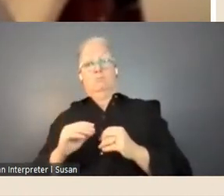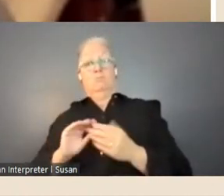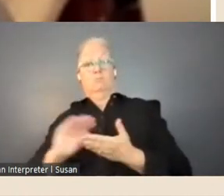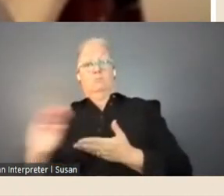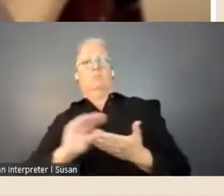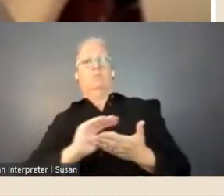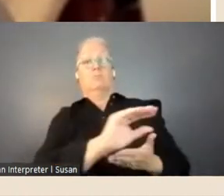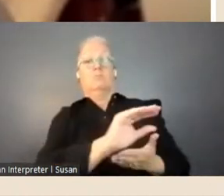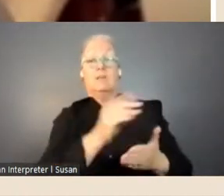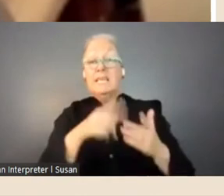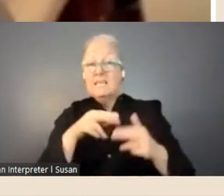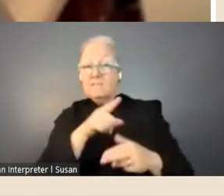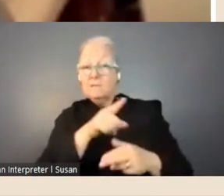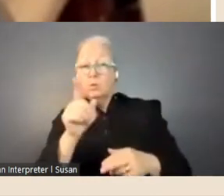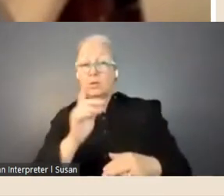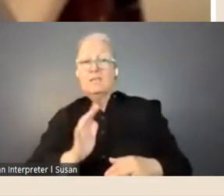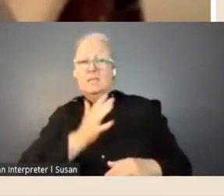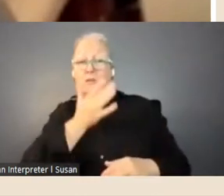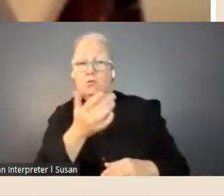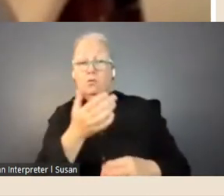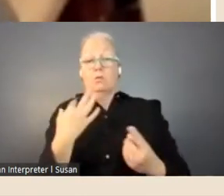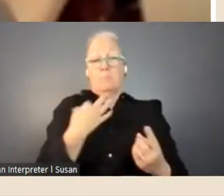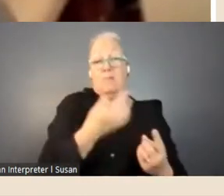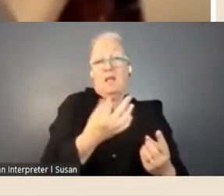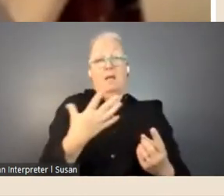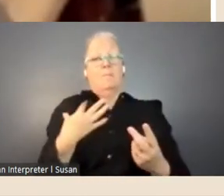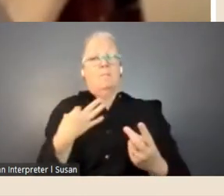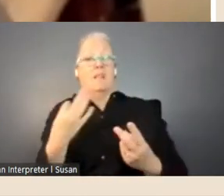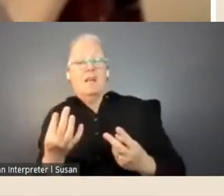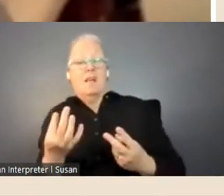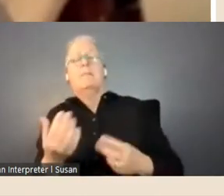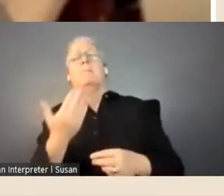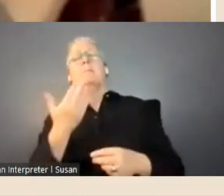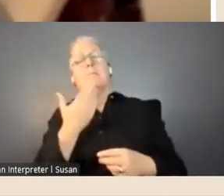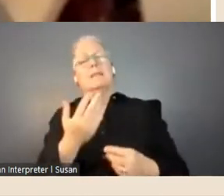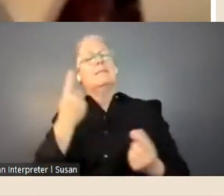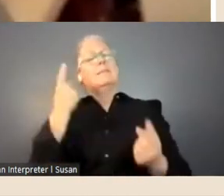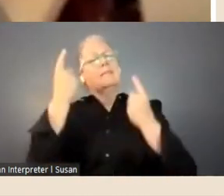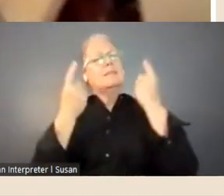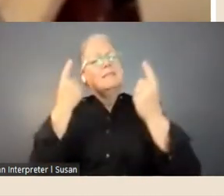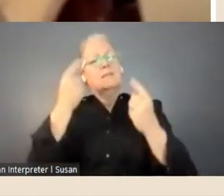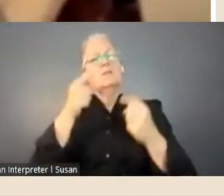in applying for one of those fellowships, please consider booking into the information session,